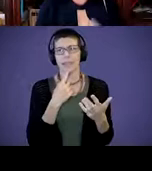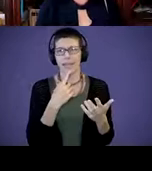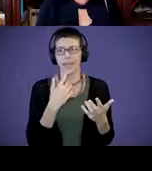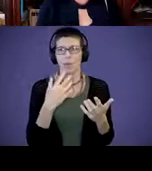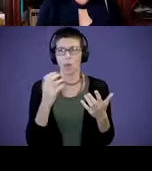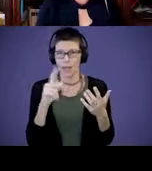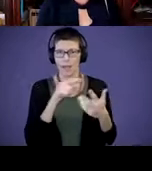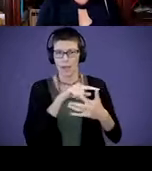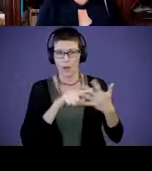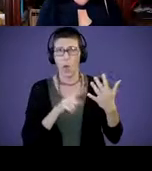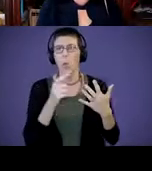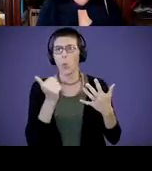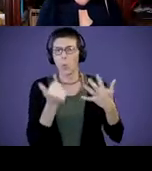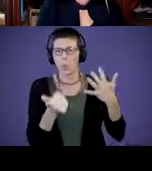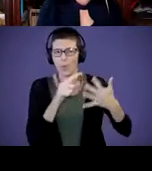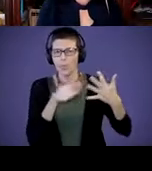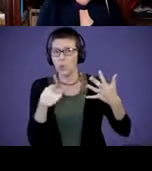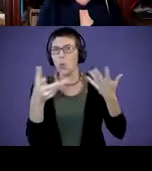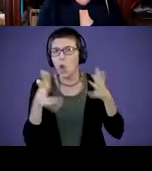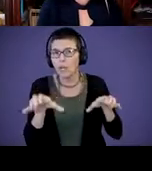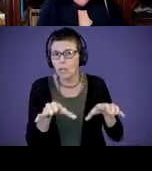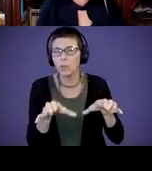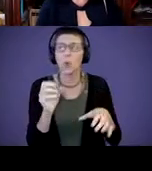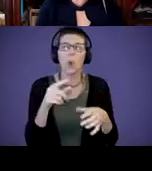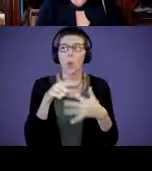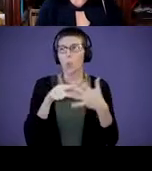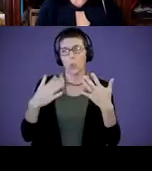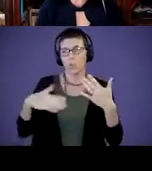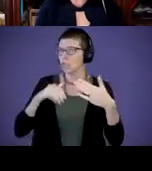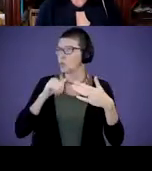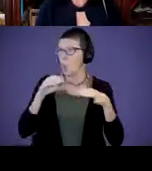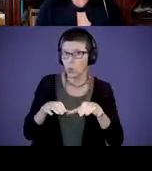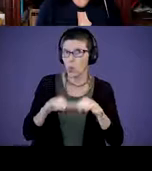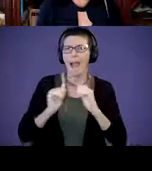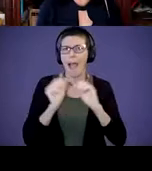you already do? Which activities don't you do?” “How could you adapt them? What other things